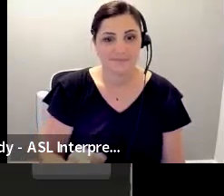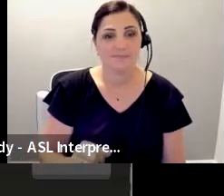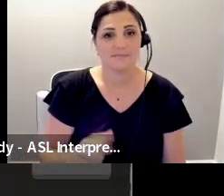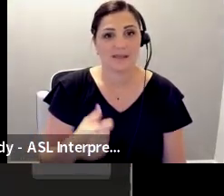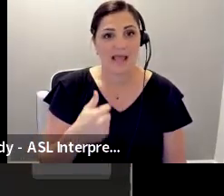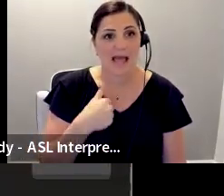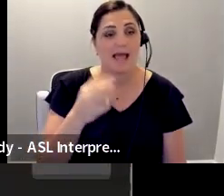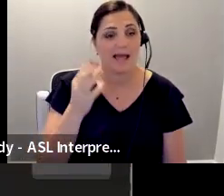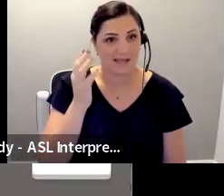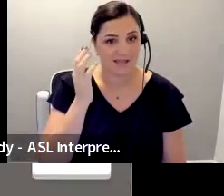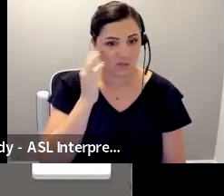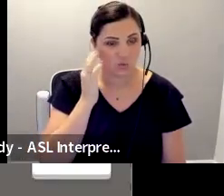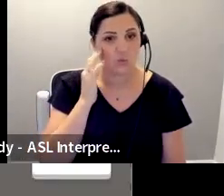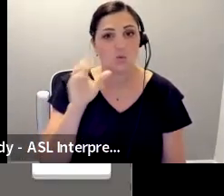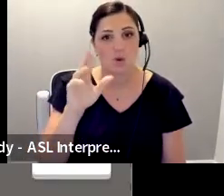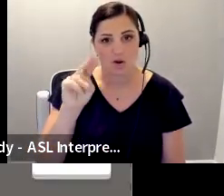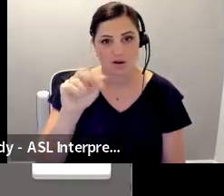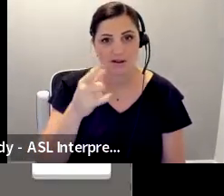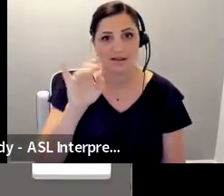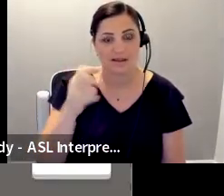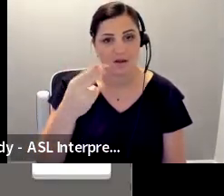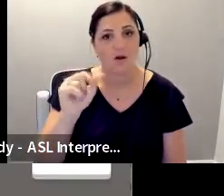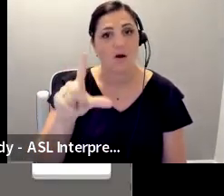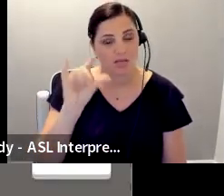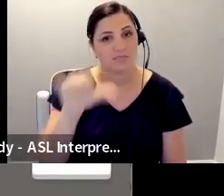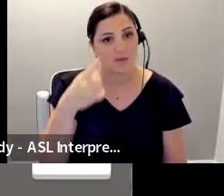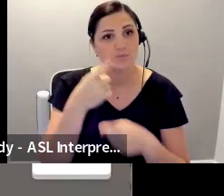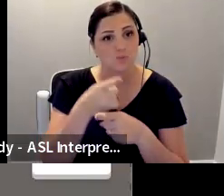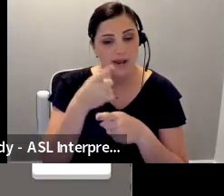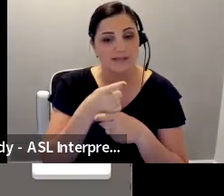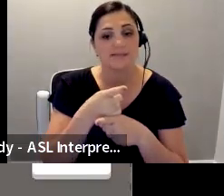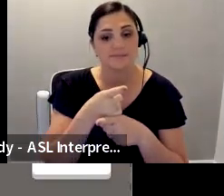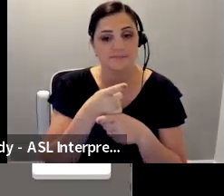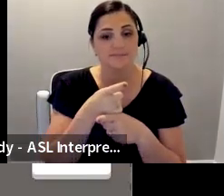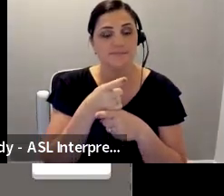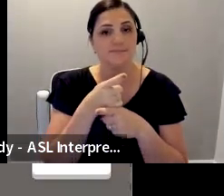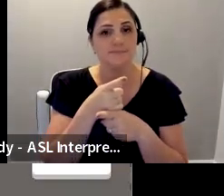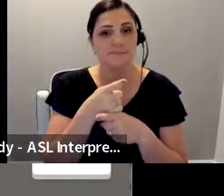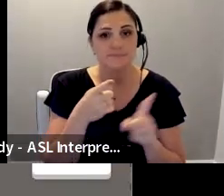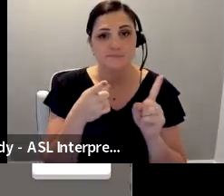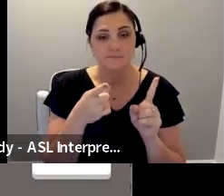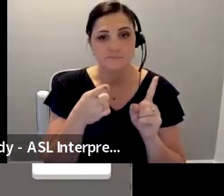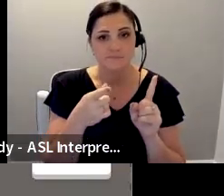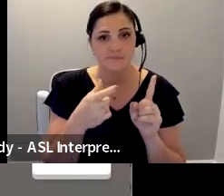: Well done.